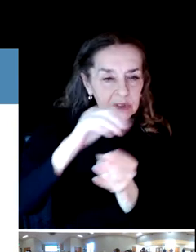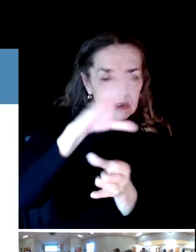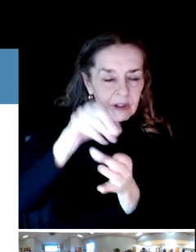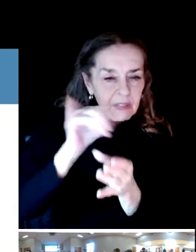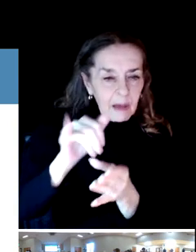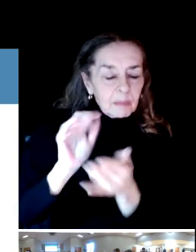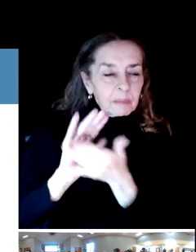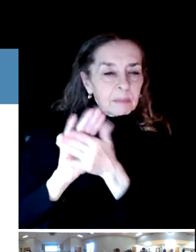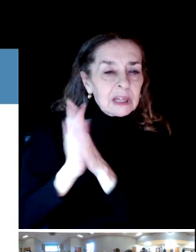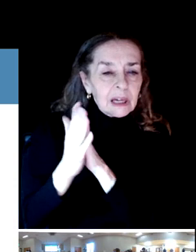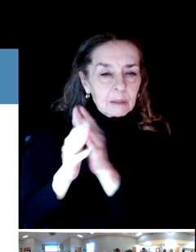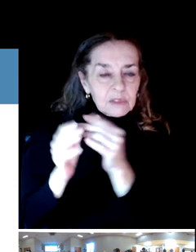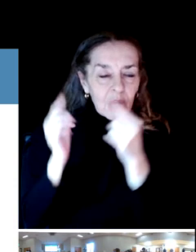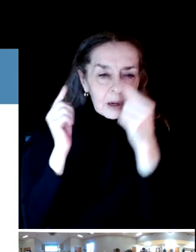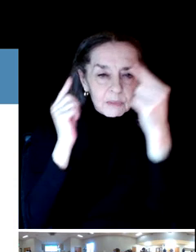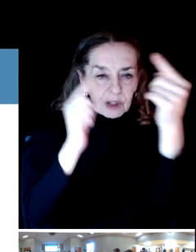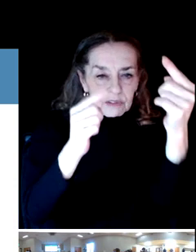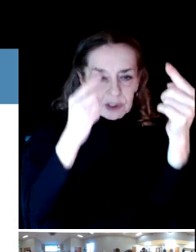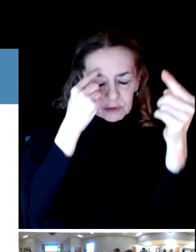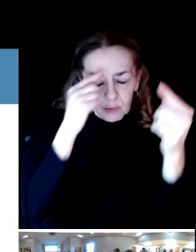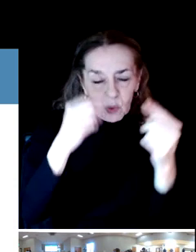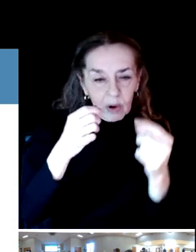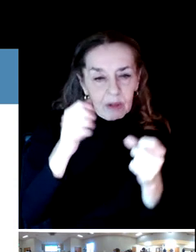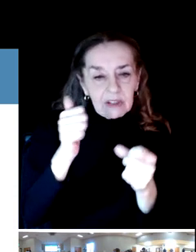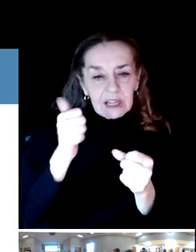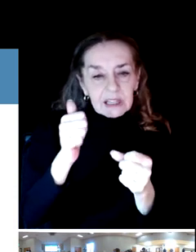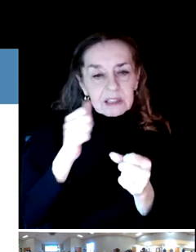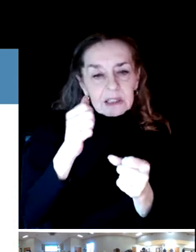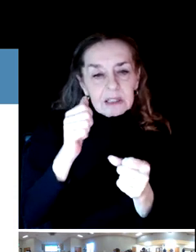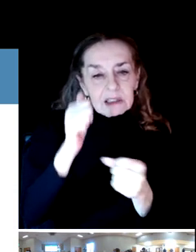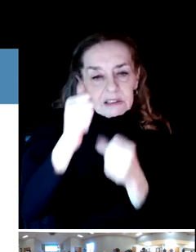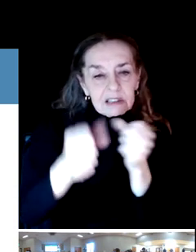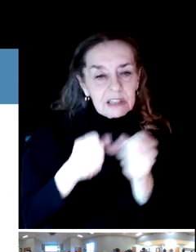years and then of course, actionable items.